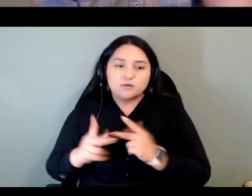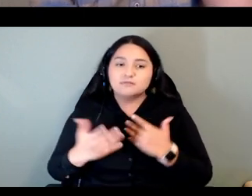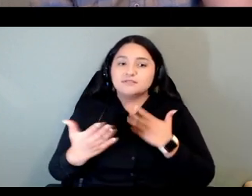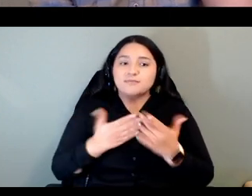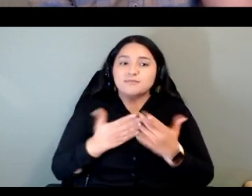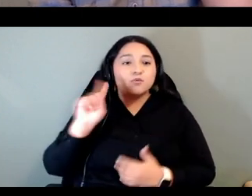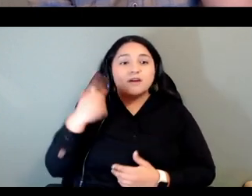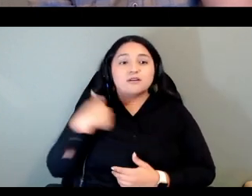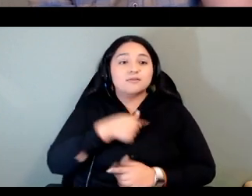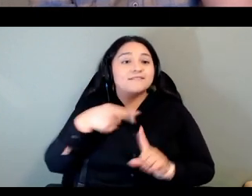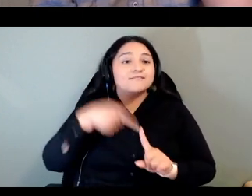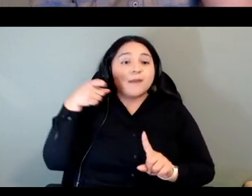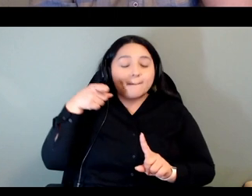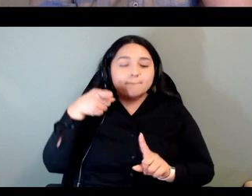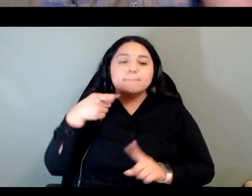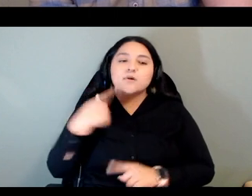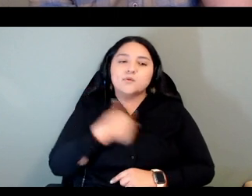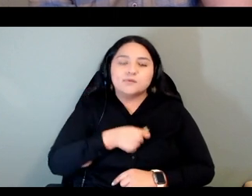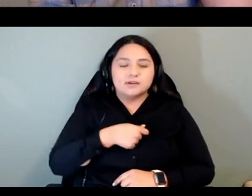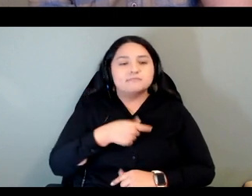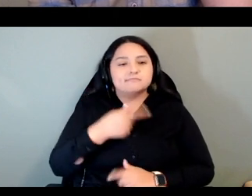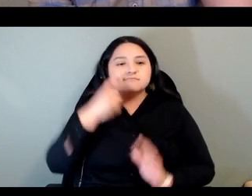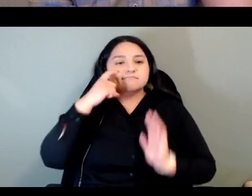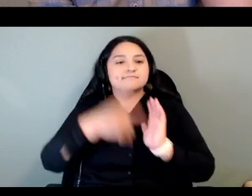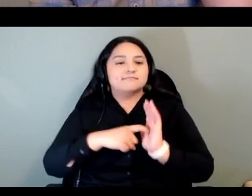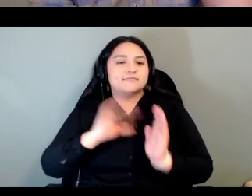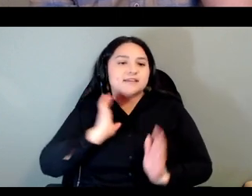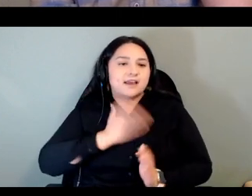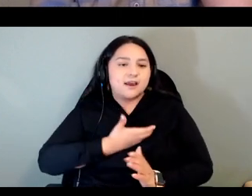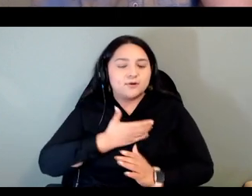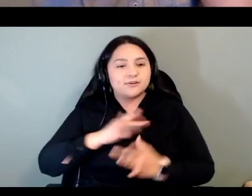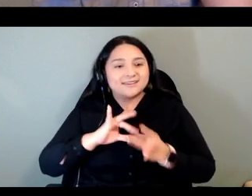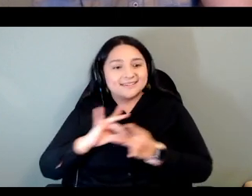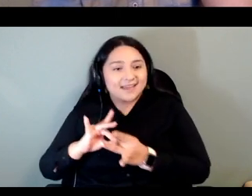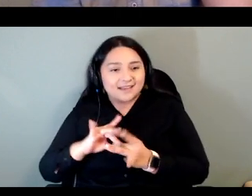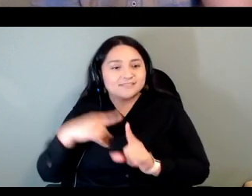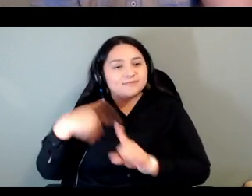acknowledge our connection and responsibilities to place and honor the land as a relative